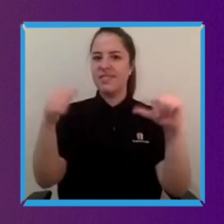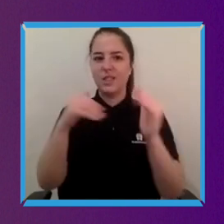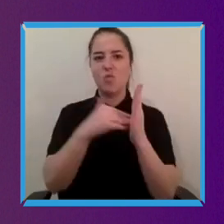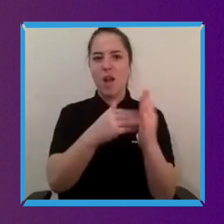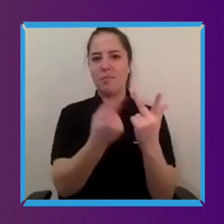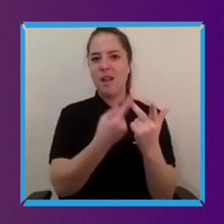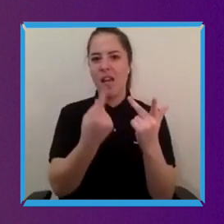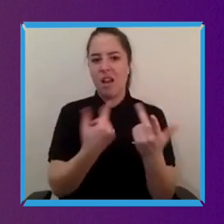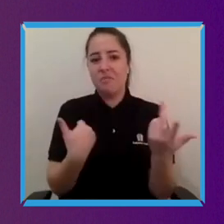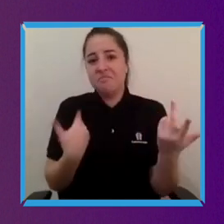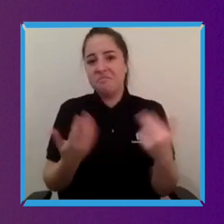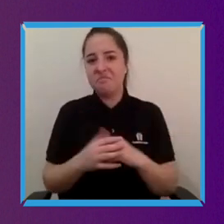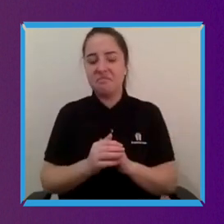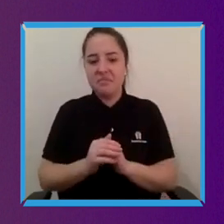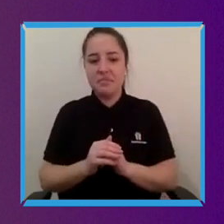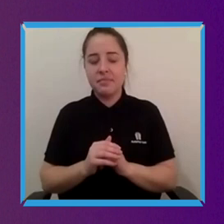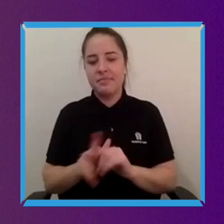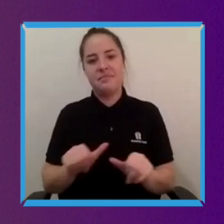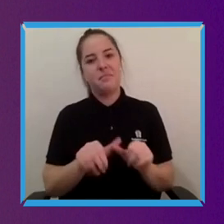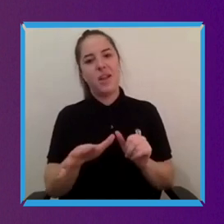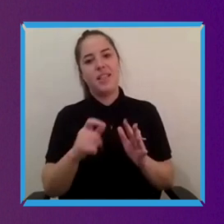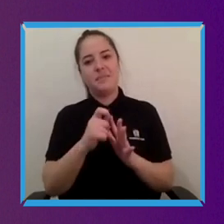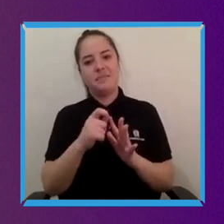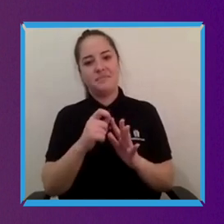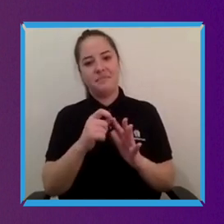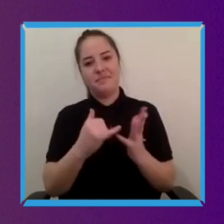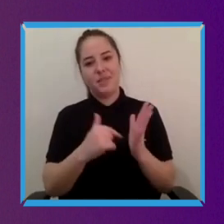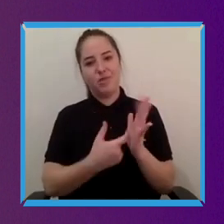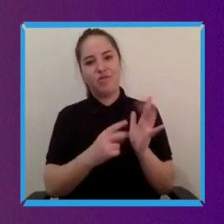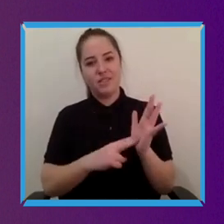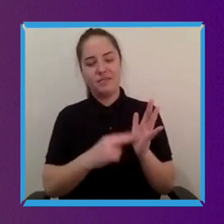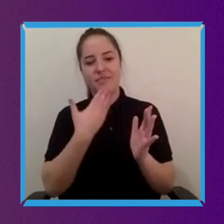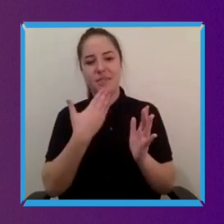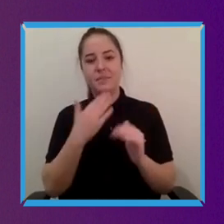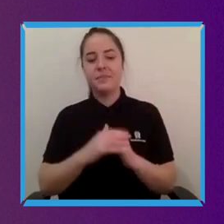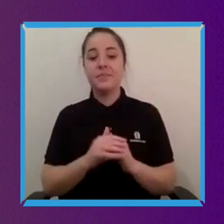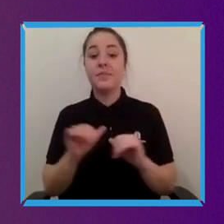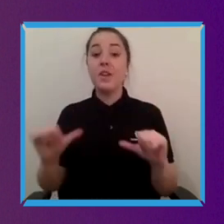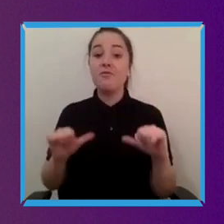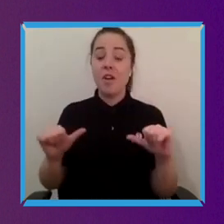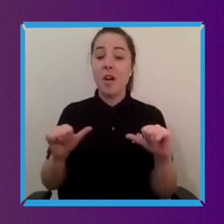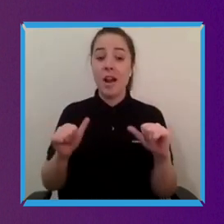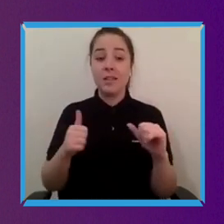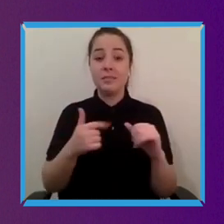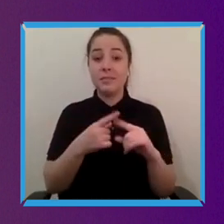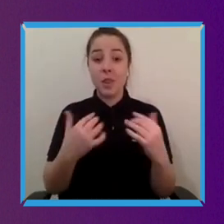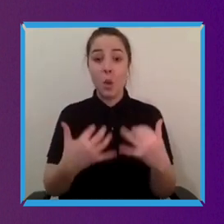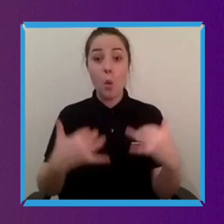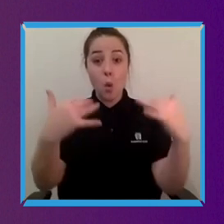Yeah it's brilliant. Well I want all of the people who are with us on the webinar to join me in thanking our panelists